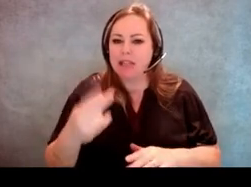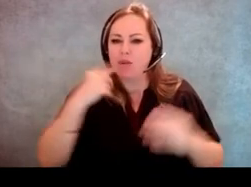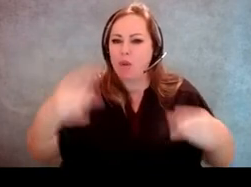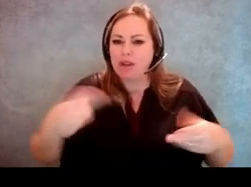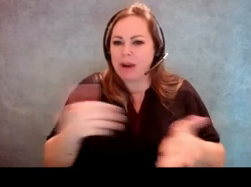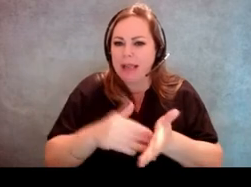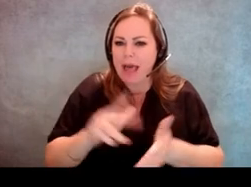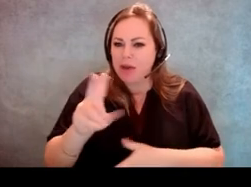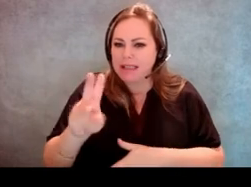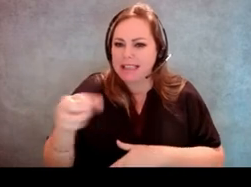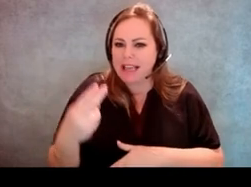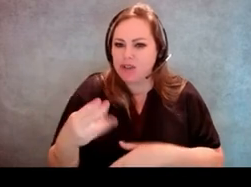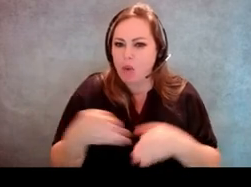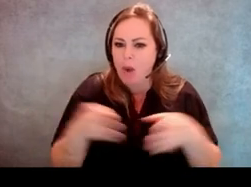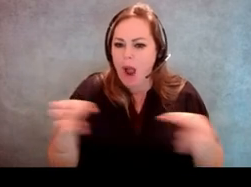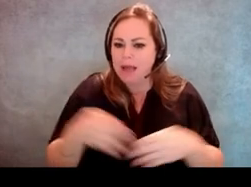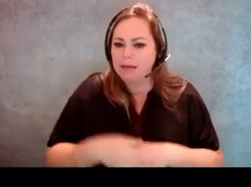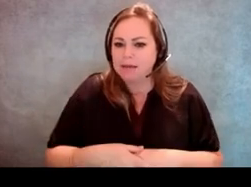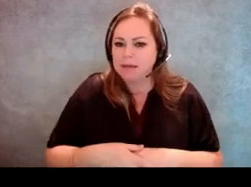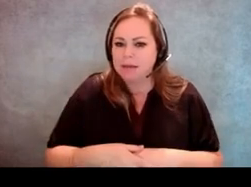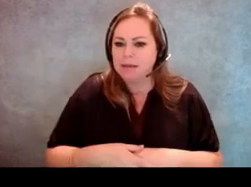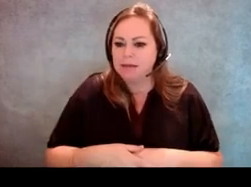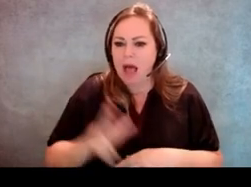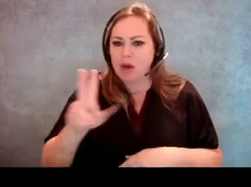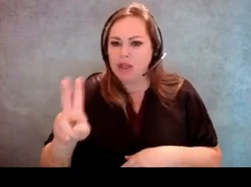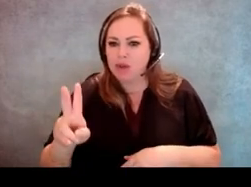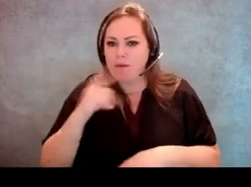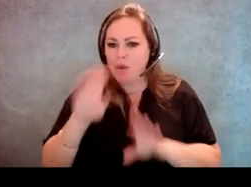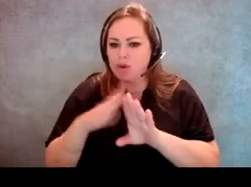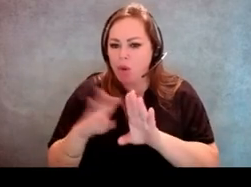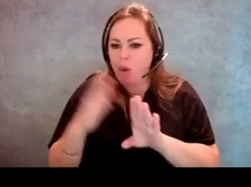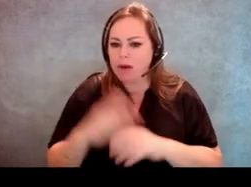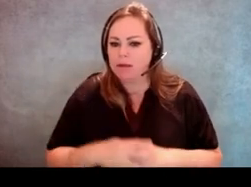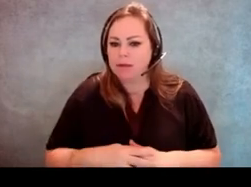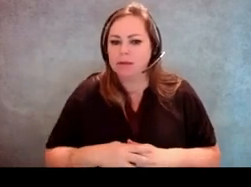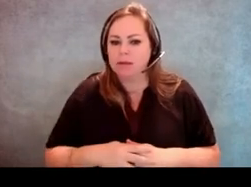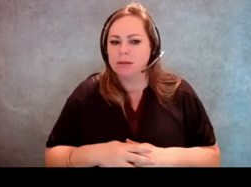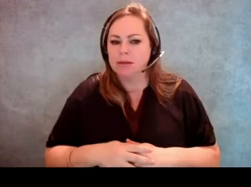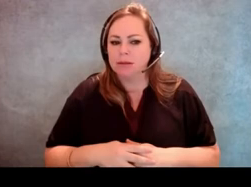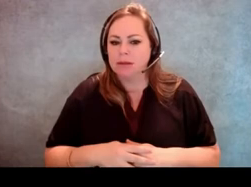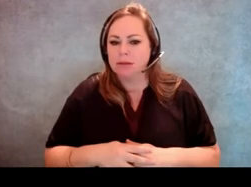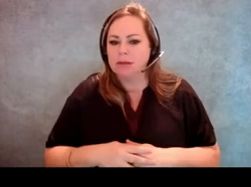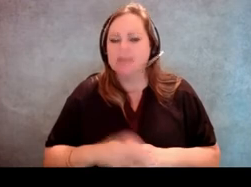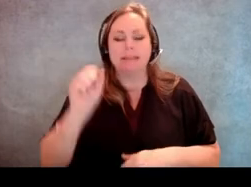36 inches wide and 32 inches wide for doorways? [Molly Broadway] Yes.